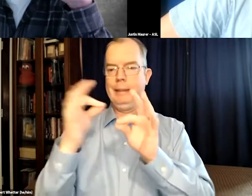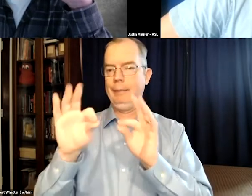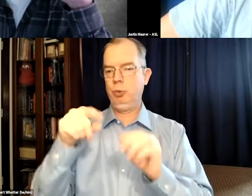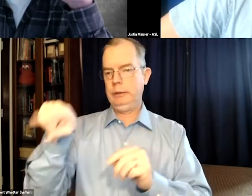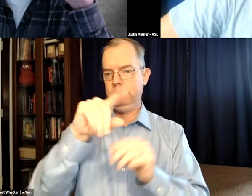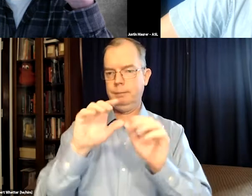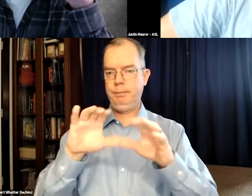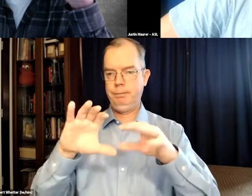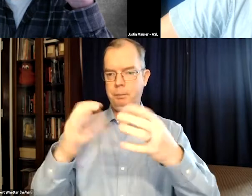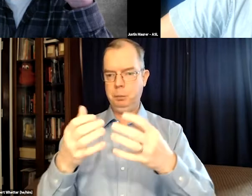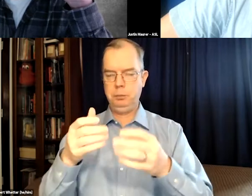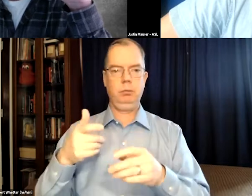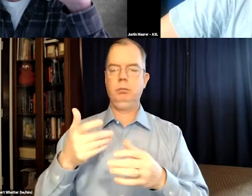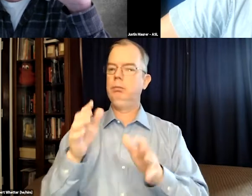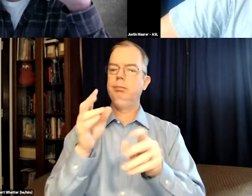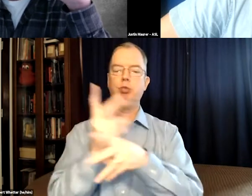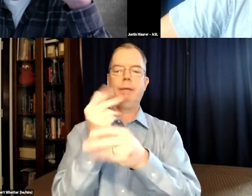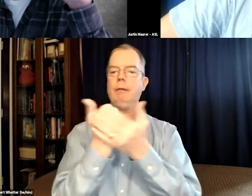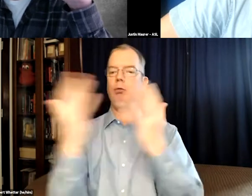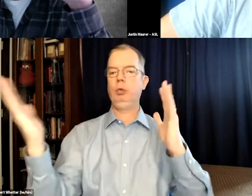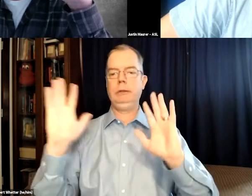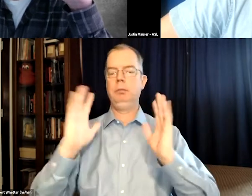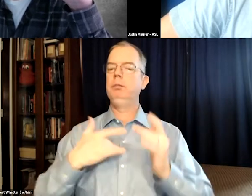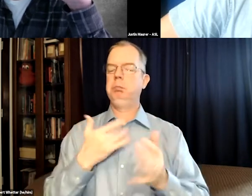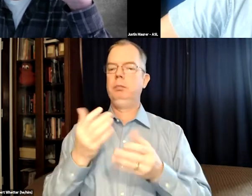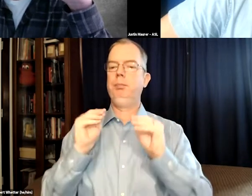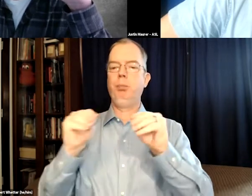And so I worked with one of the top captioning groups,